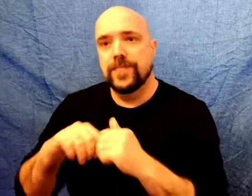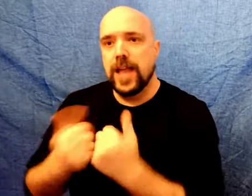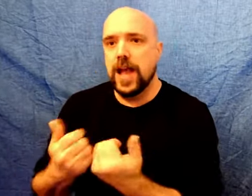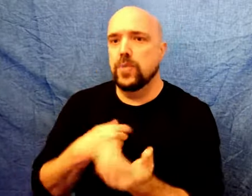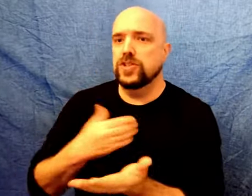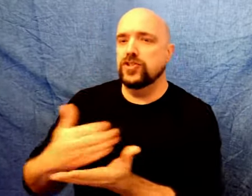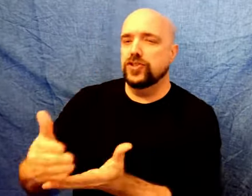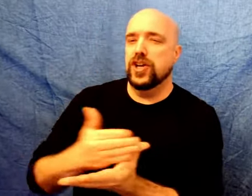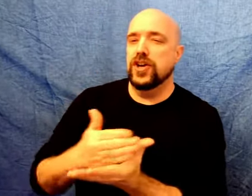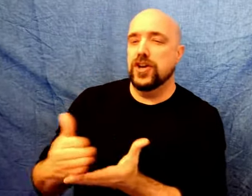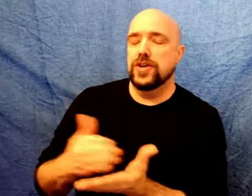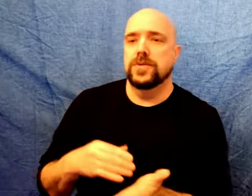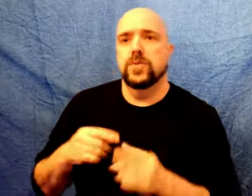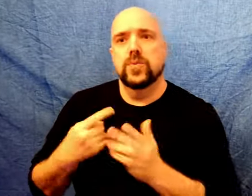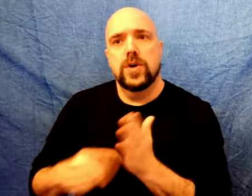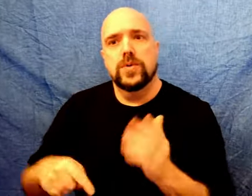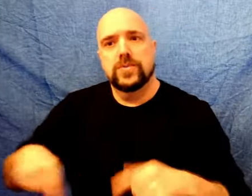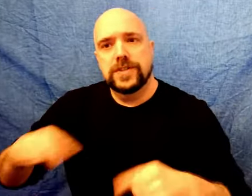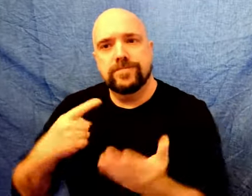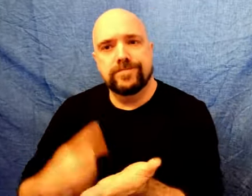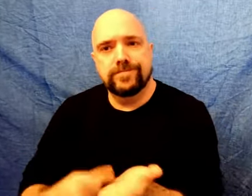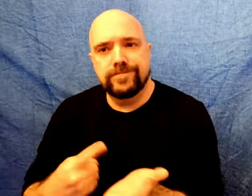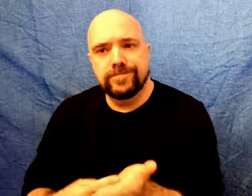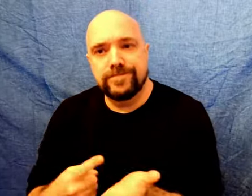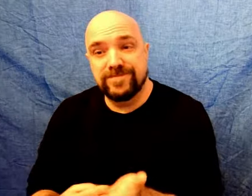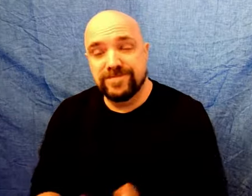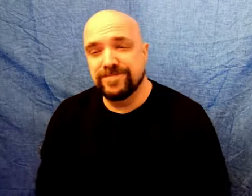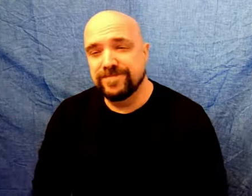Also, what we share and are discussing.